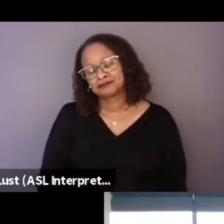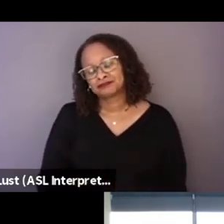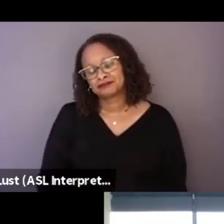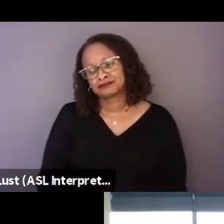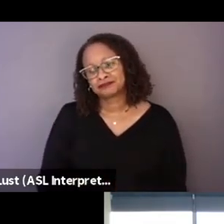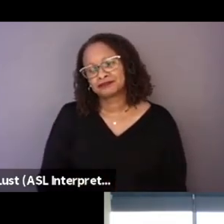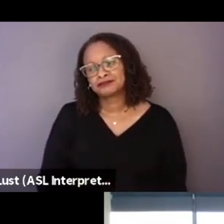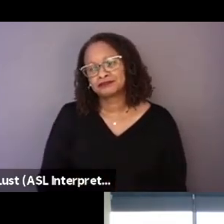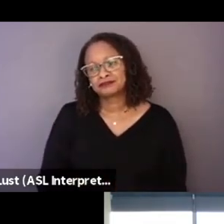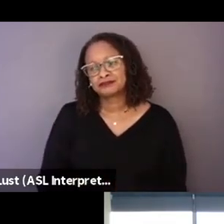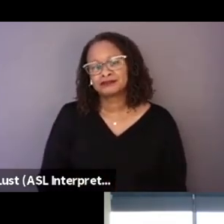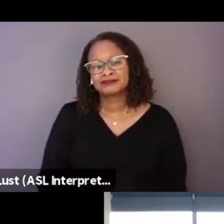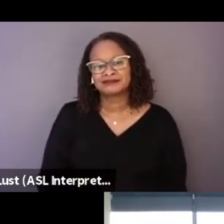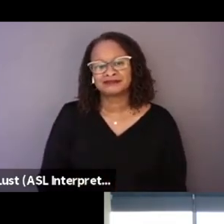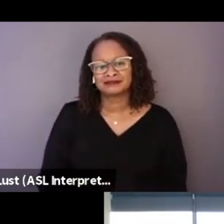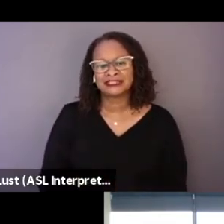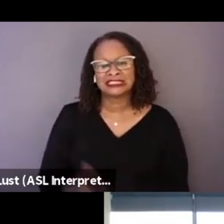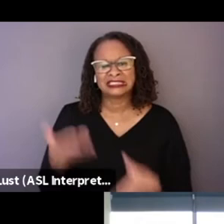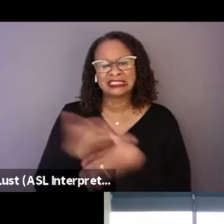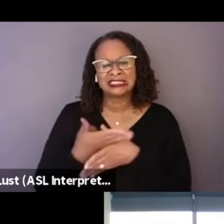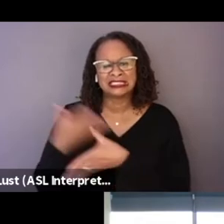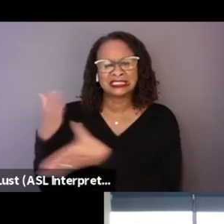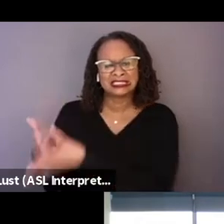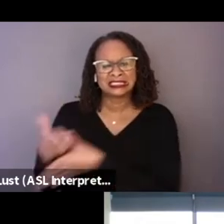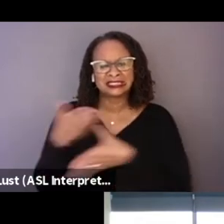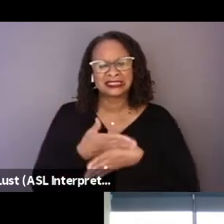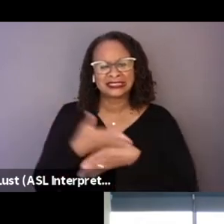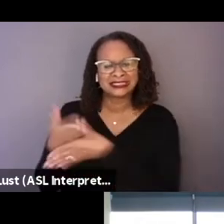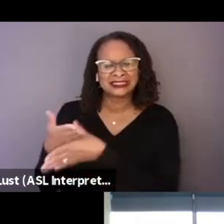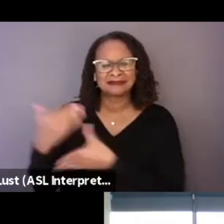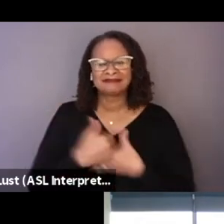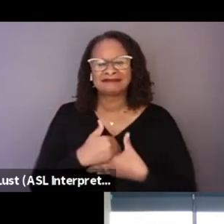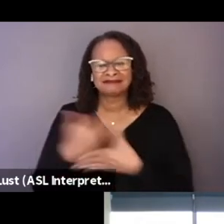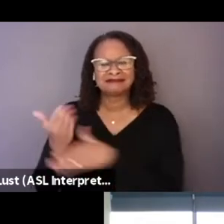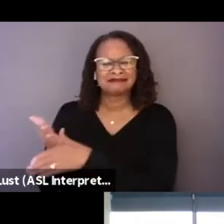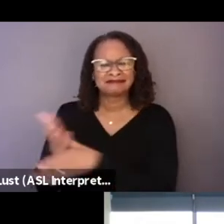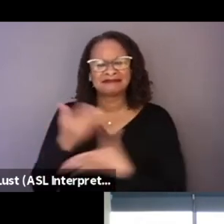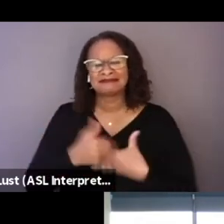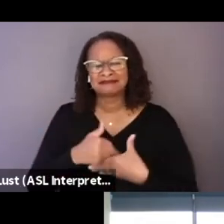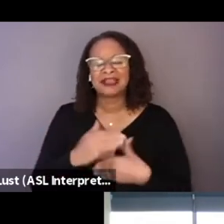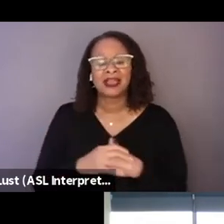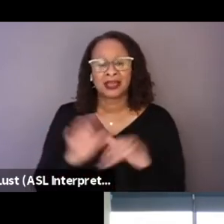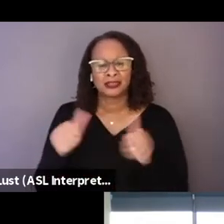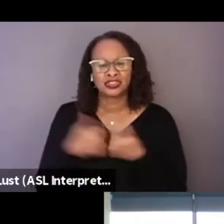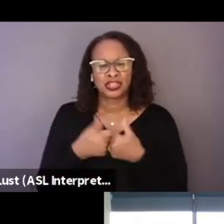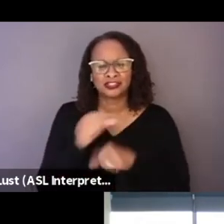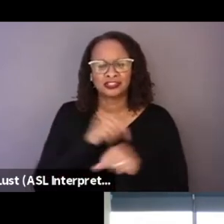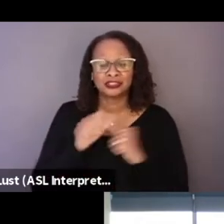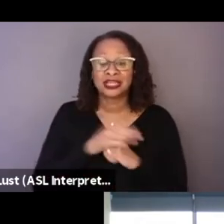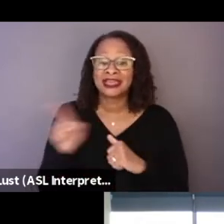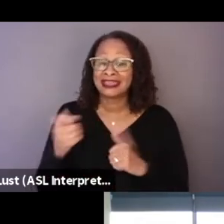kind of pissing each other off and challenging each other. And he had a play called "Tijuana,"